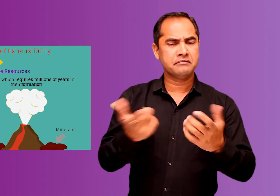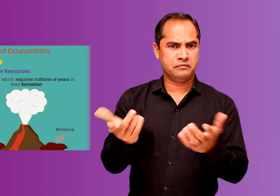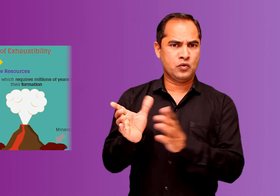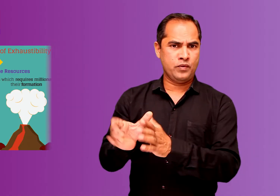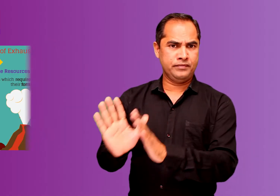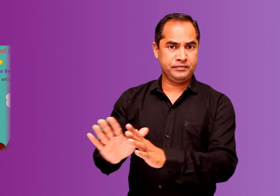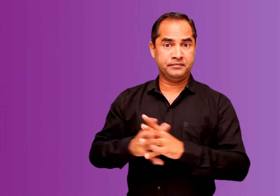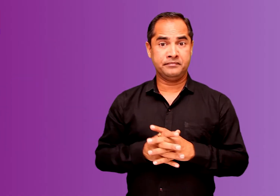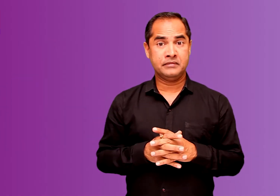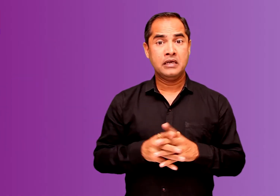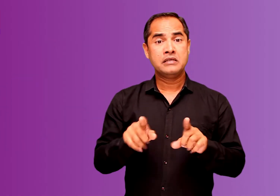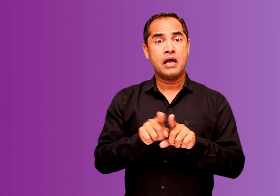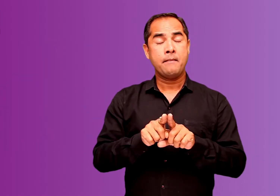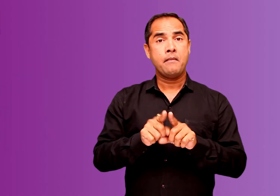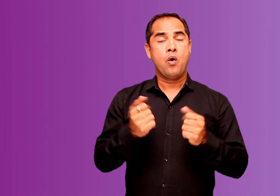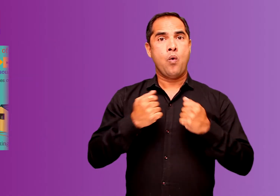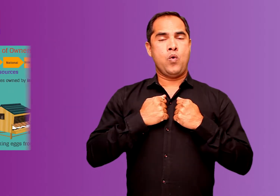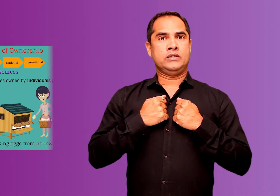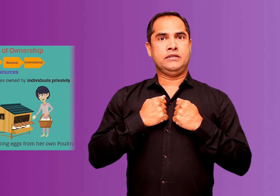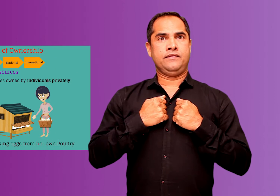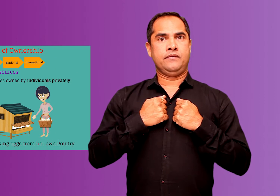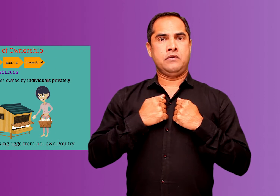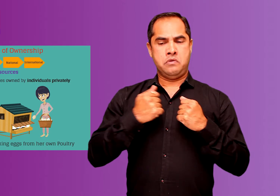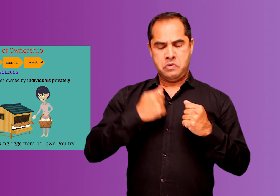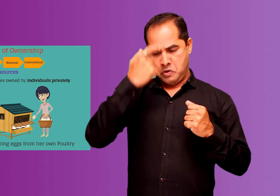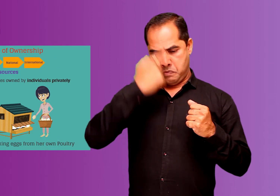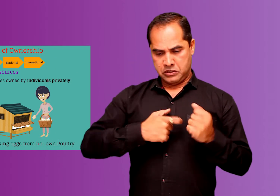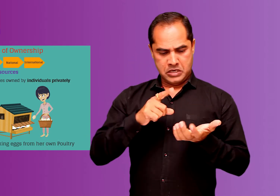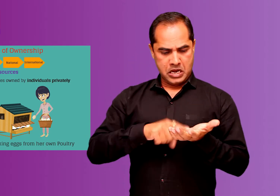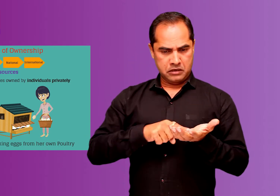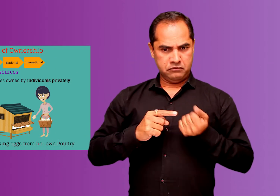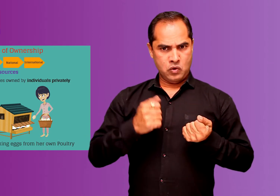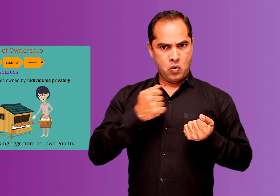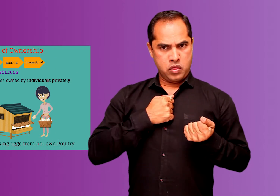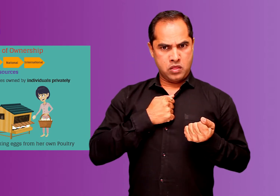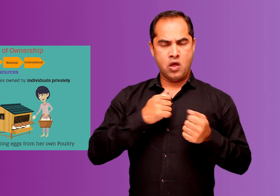Next we can also classify on the basis of ownership, whether the